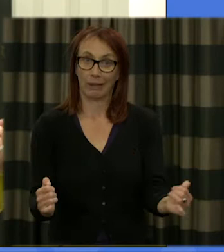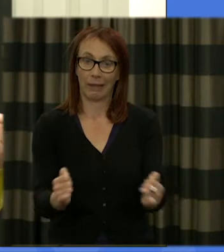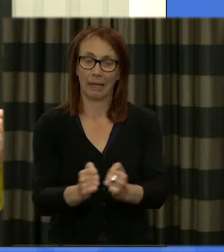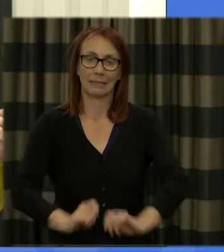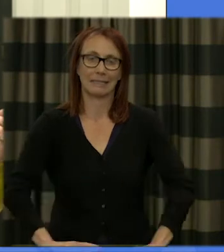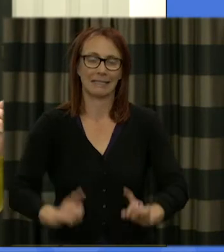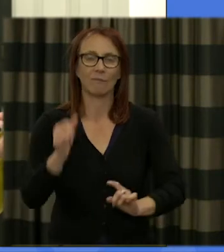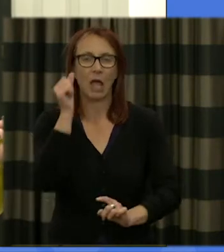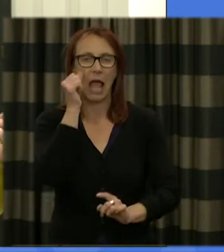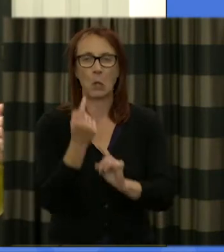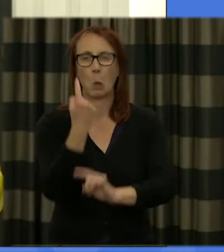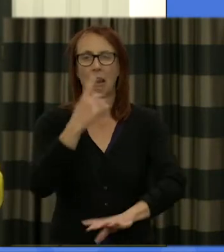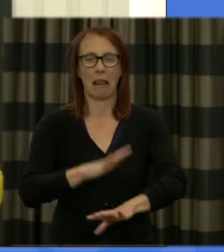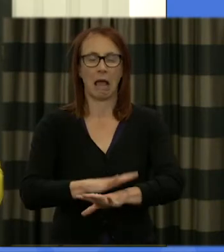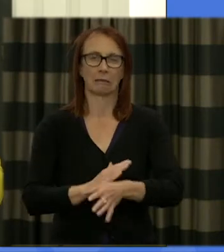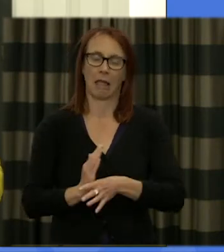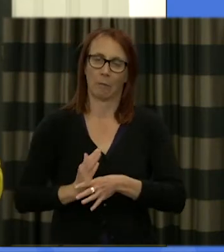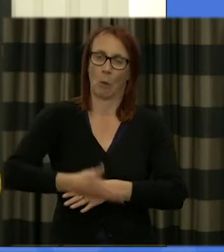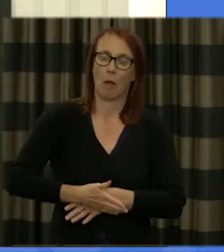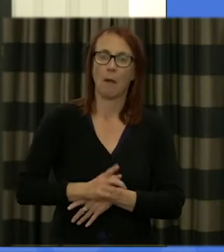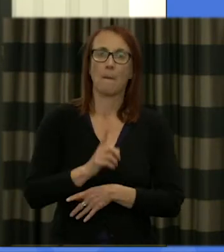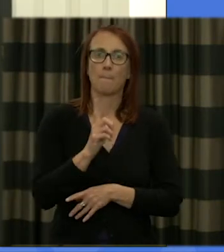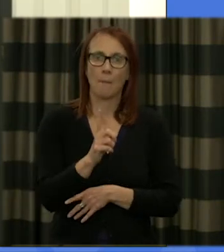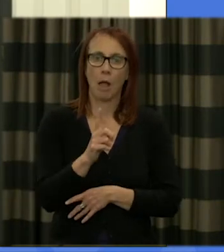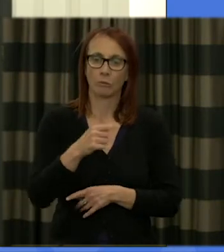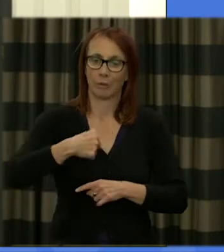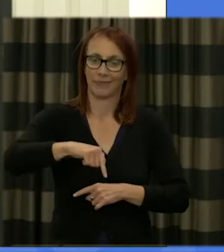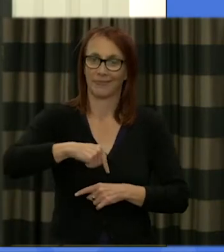hard last weekend for sure and but I think this weekend again you'll notice